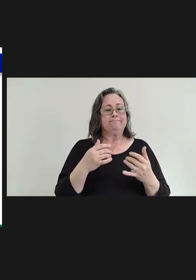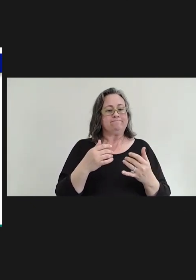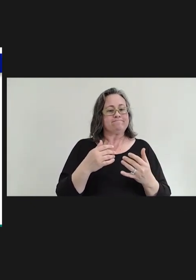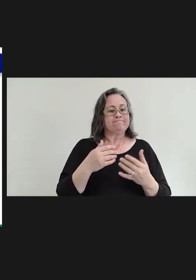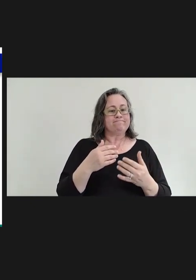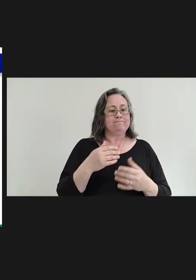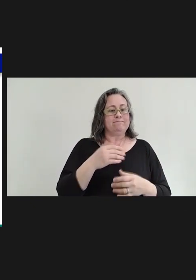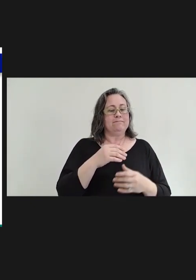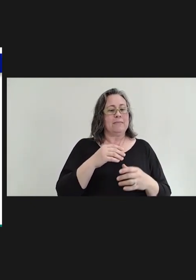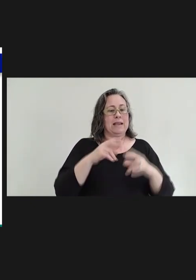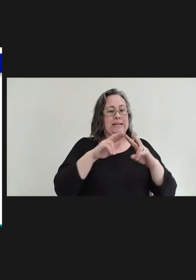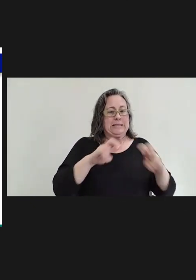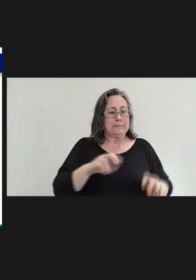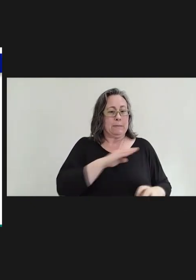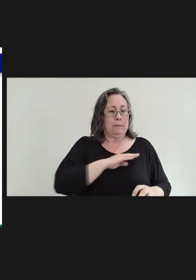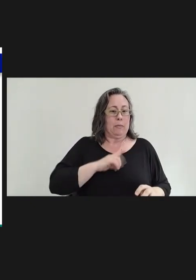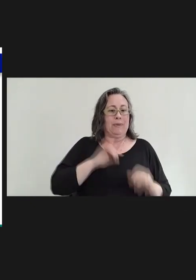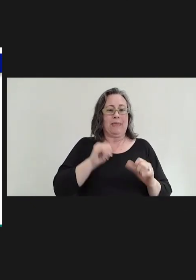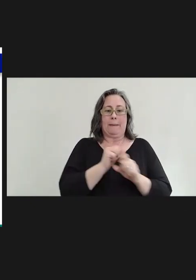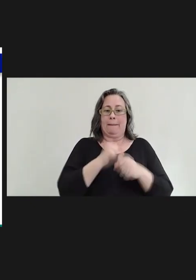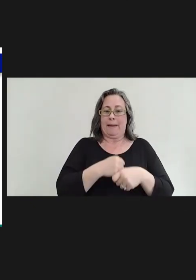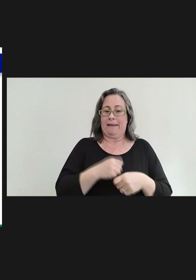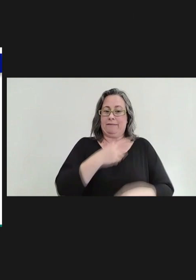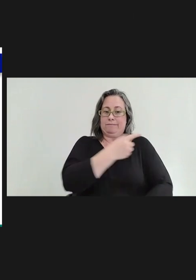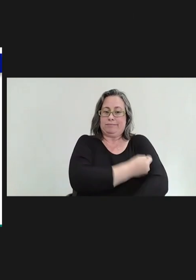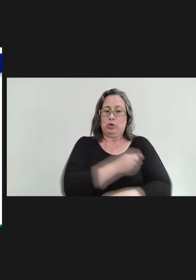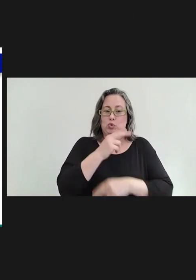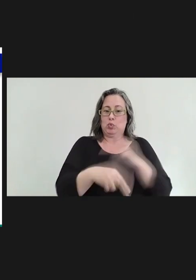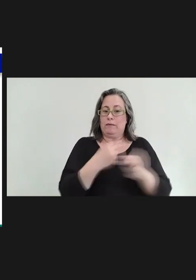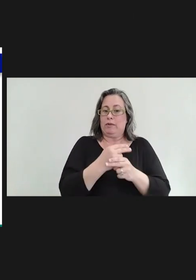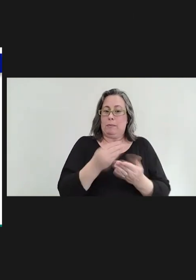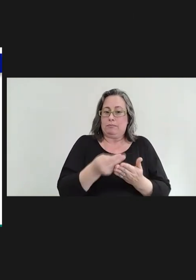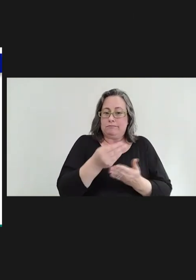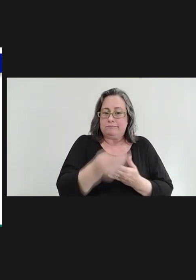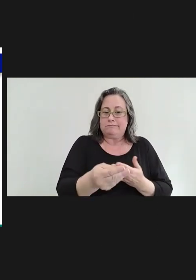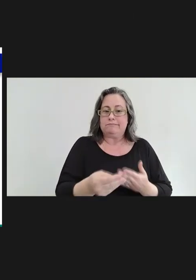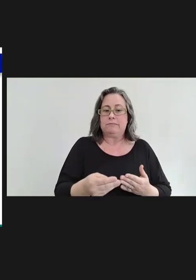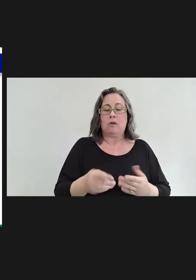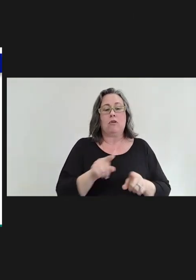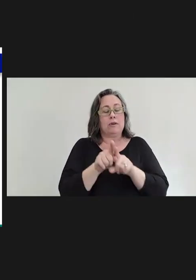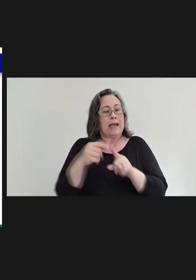renewal this year. We also have several bills that would potentially prohibit us from supporting or